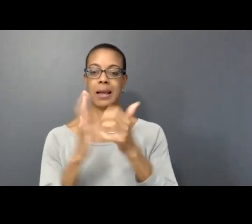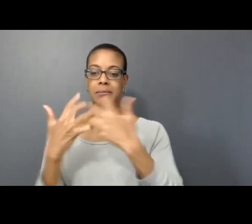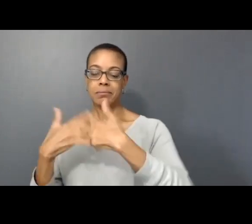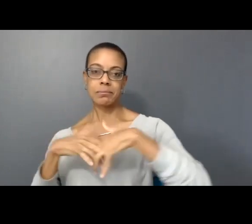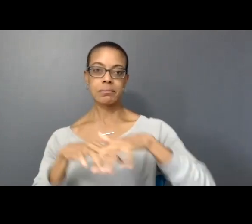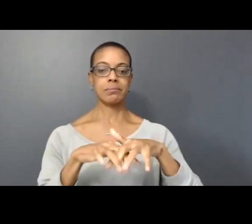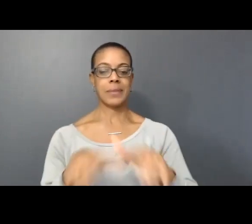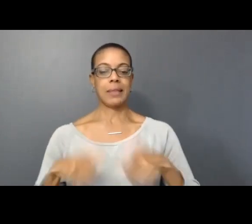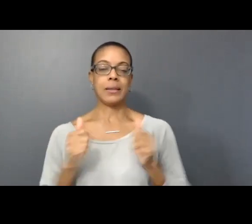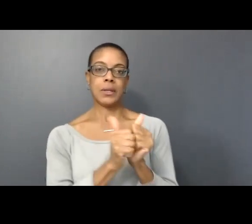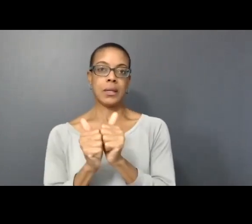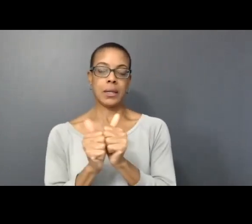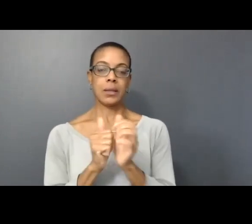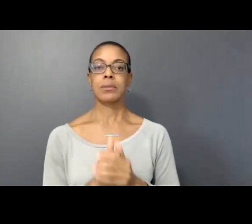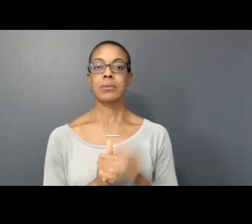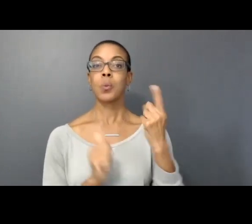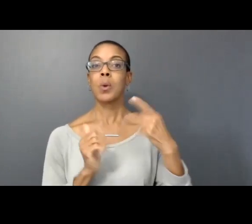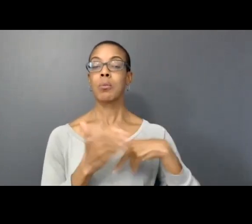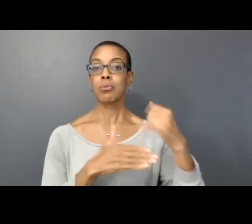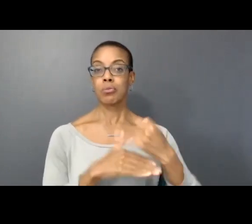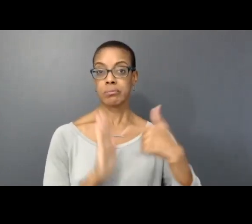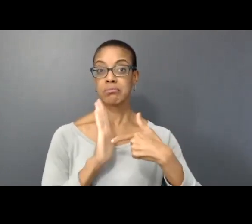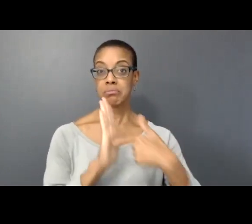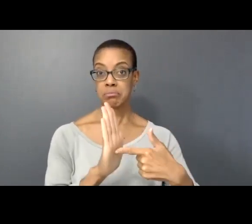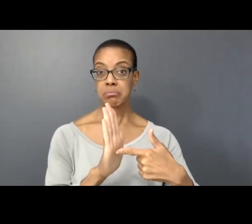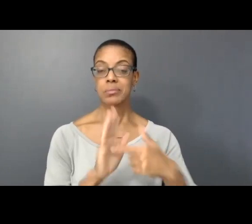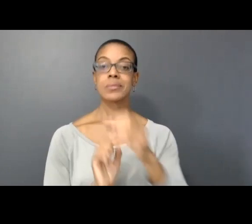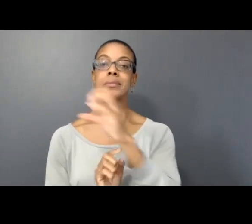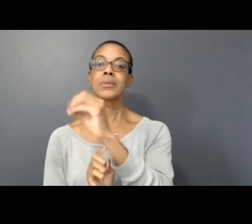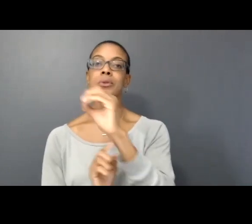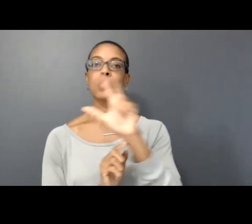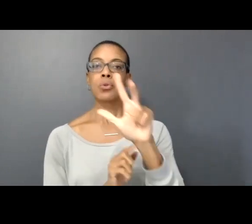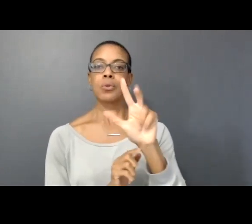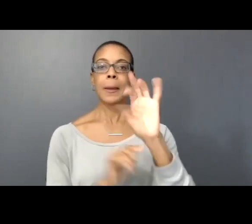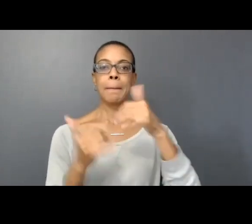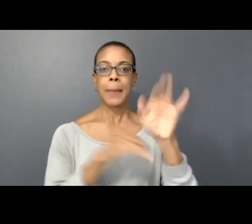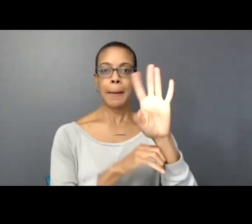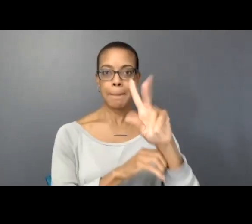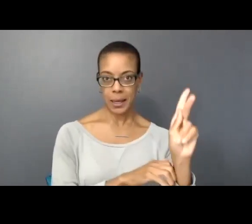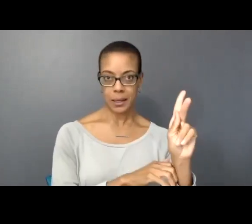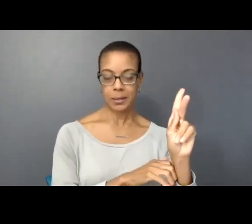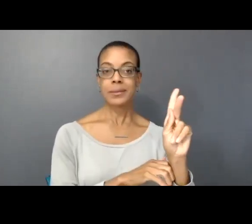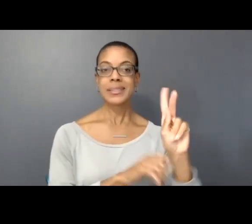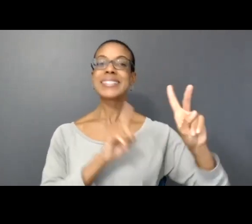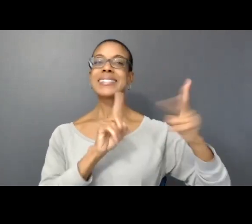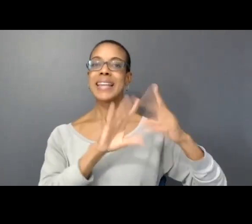One of the projects I want to share today is Zero Zero Three Playback. It's currently going into its second phase of development.